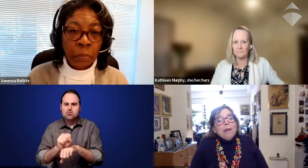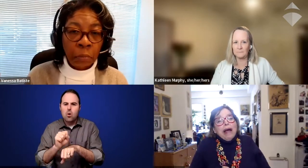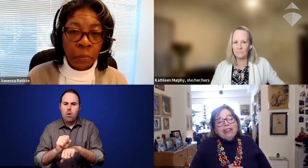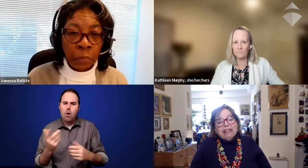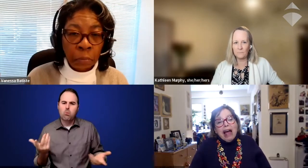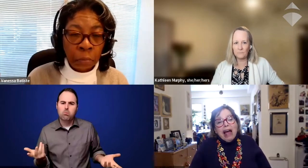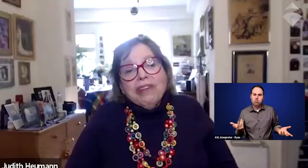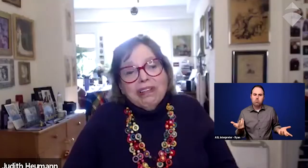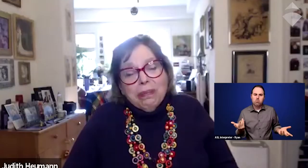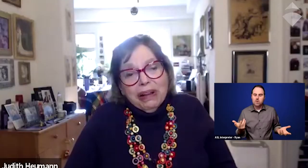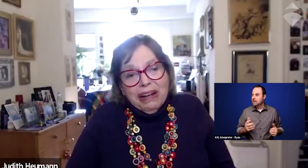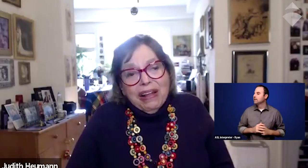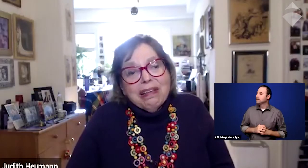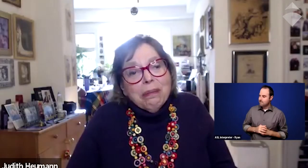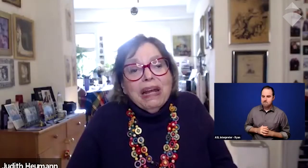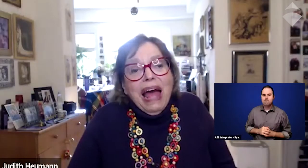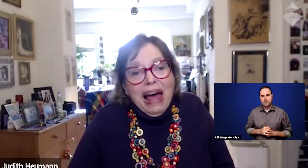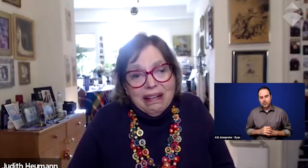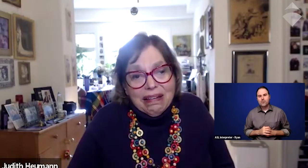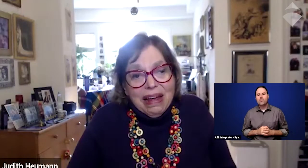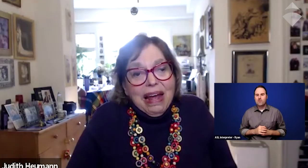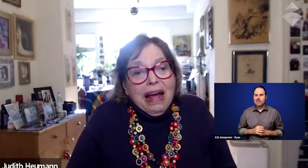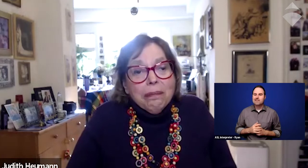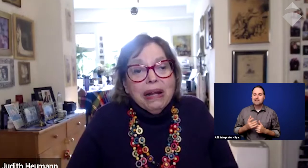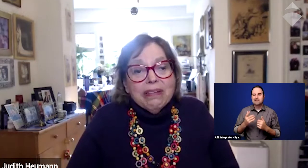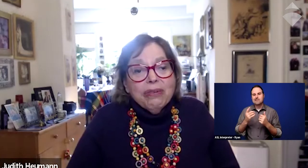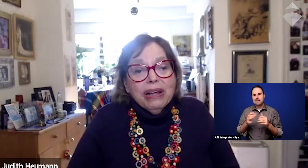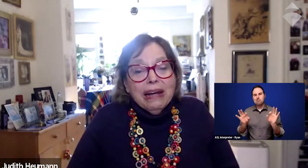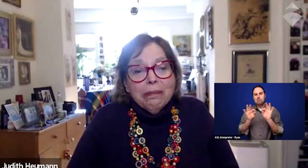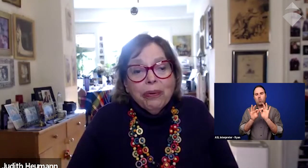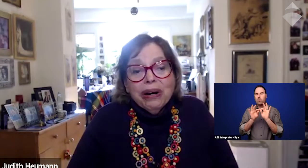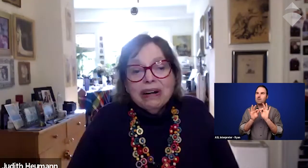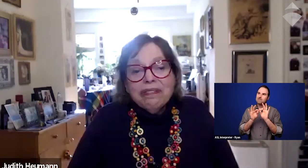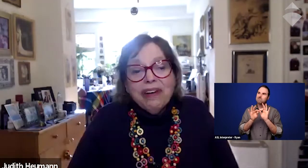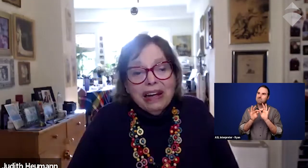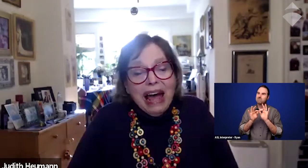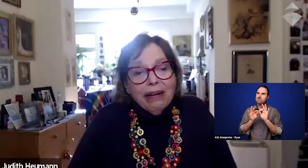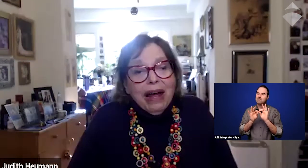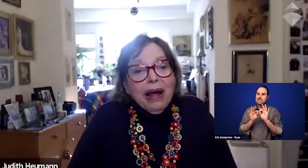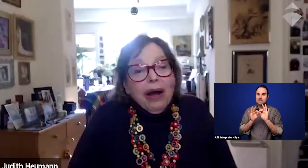about the type of disability that somebody has, but it's really important to find out